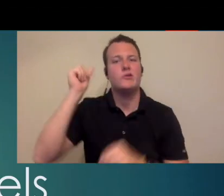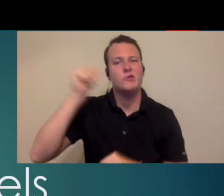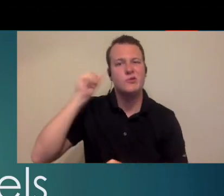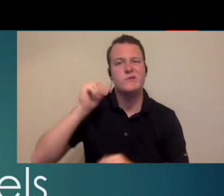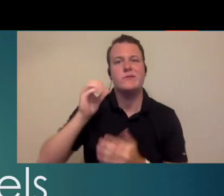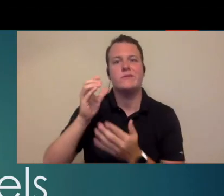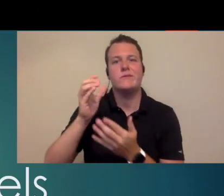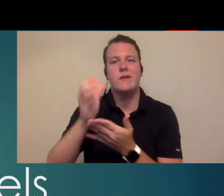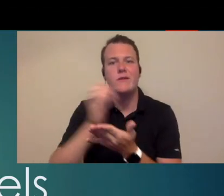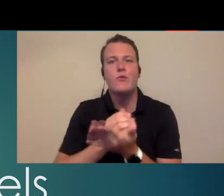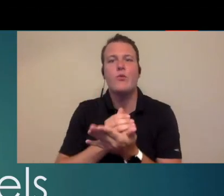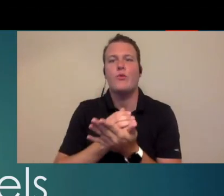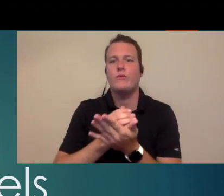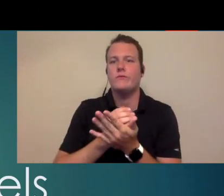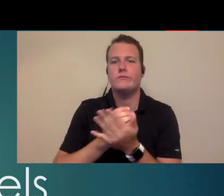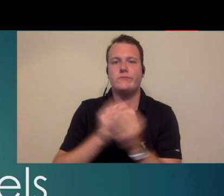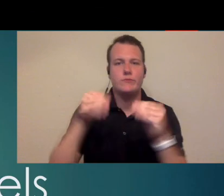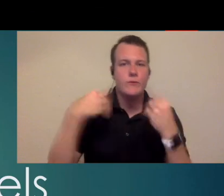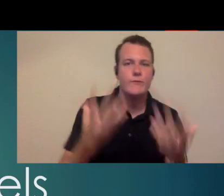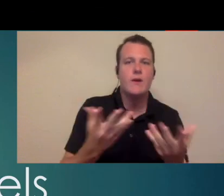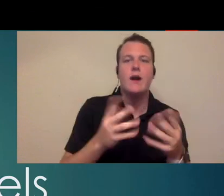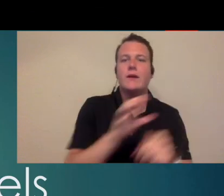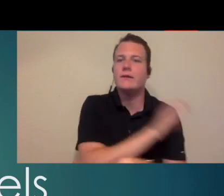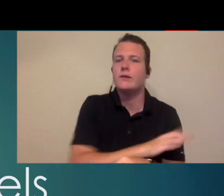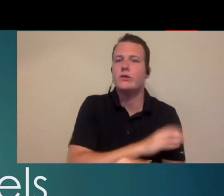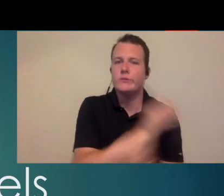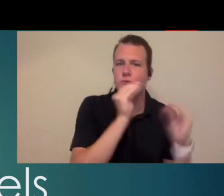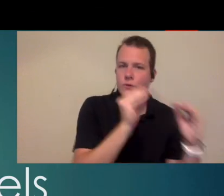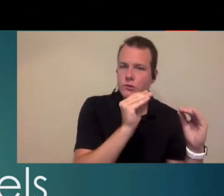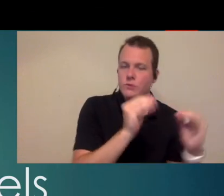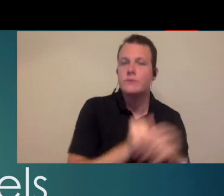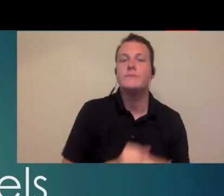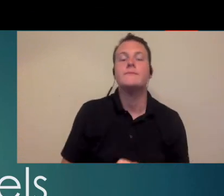taught ideology coursework and provides clinical instruction for students dr.